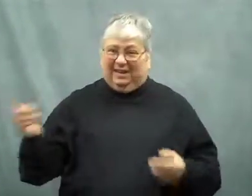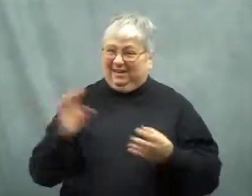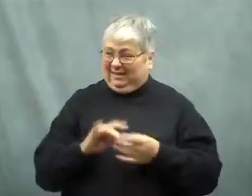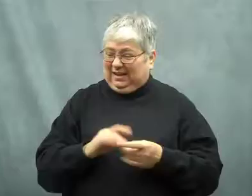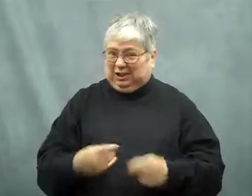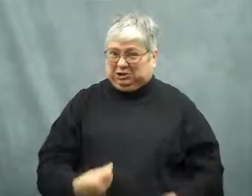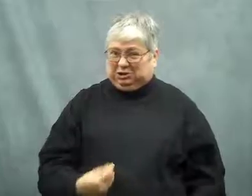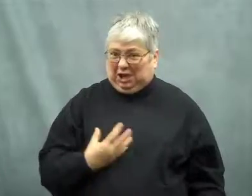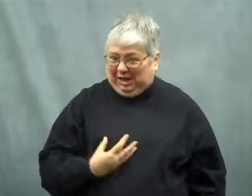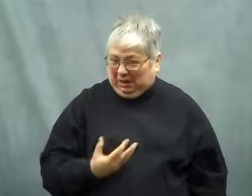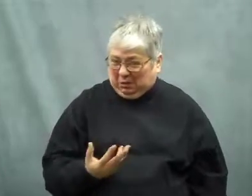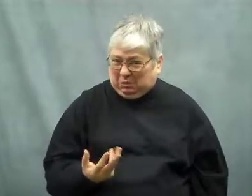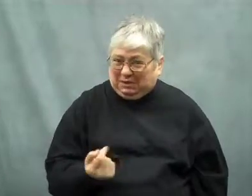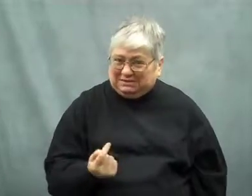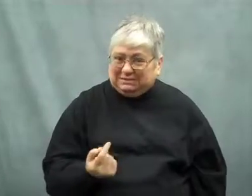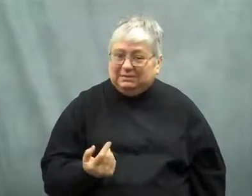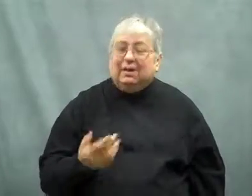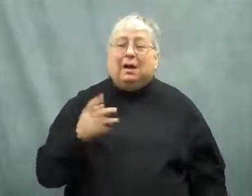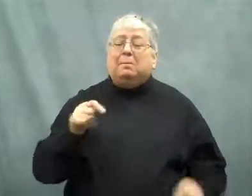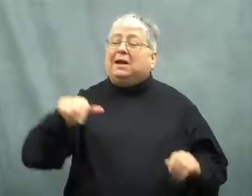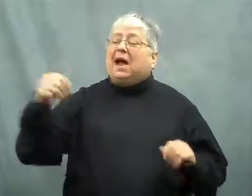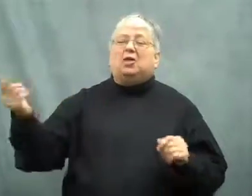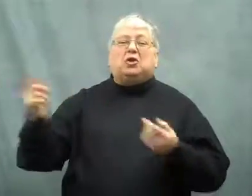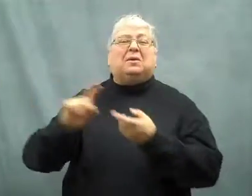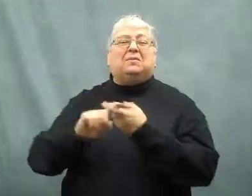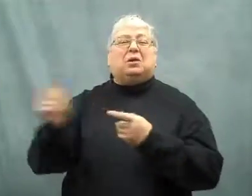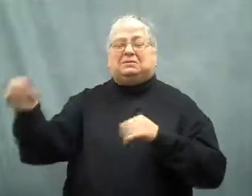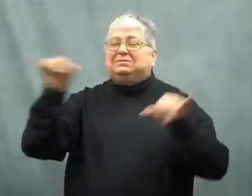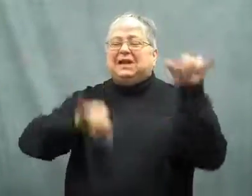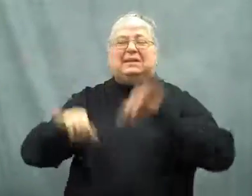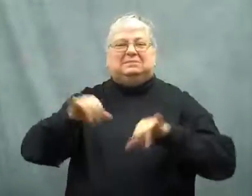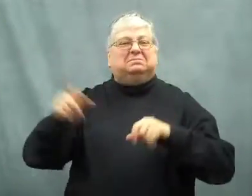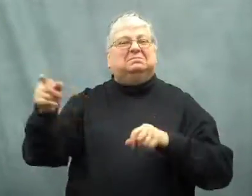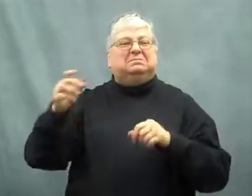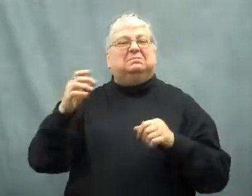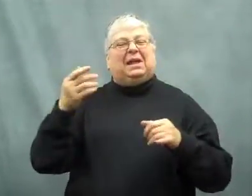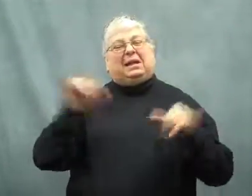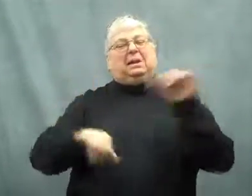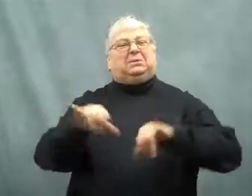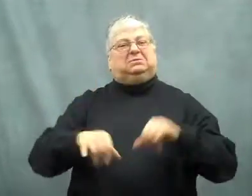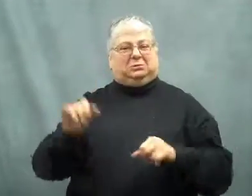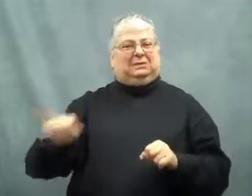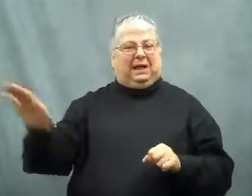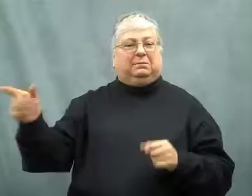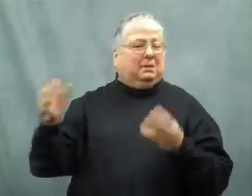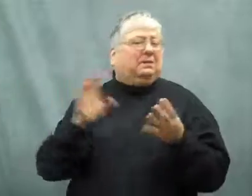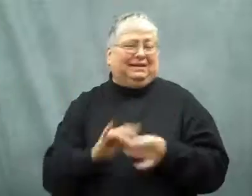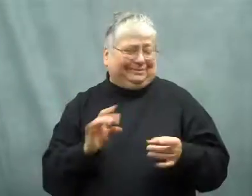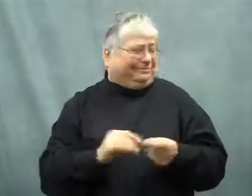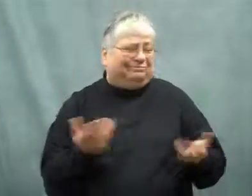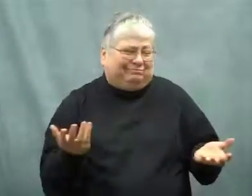He said he was shocked to find this out, but a friend who is a chemist,